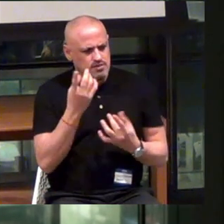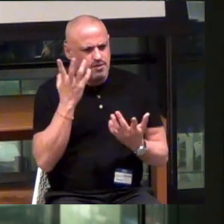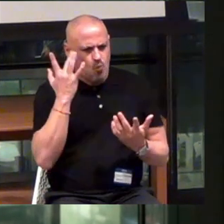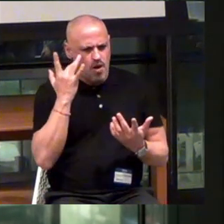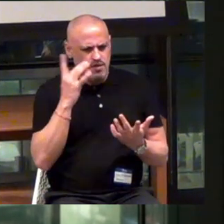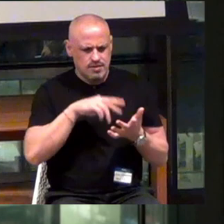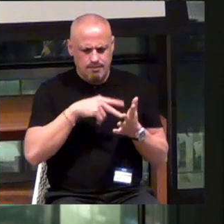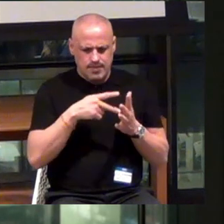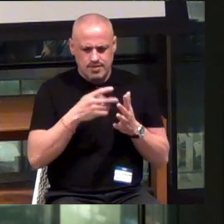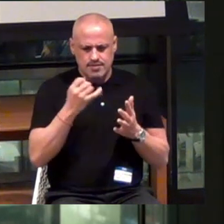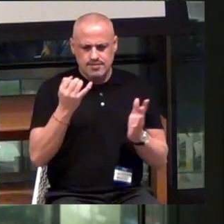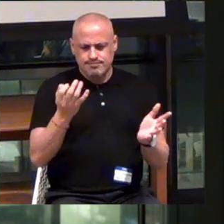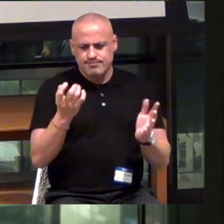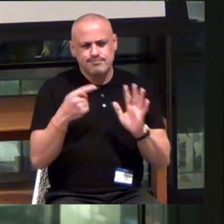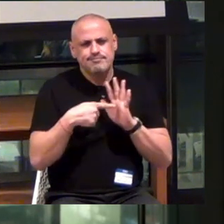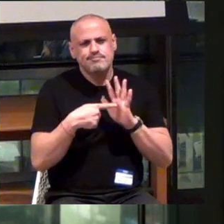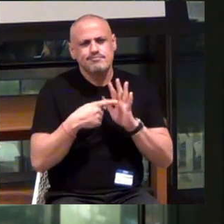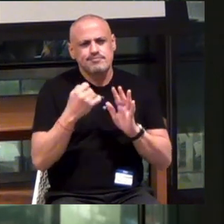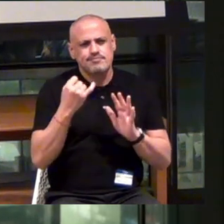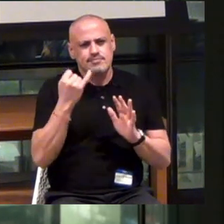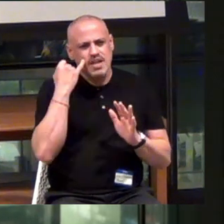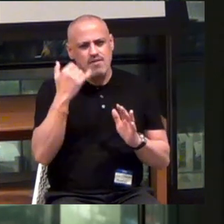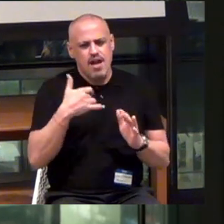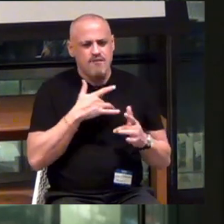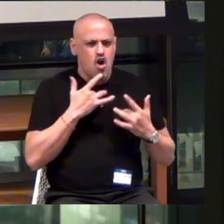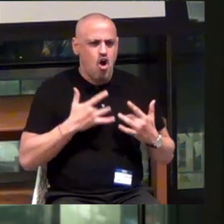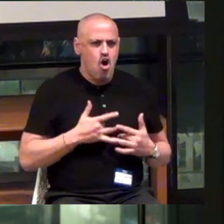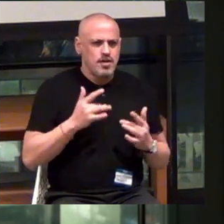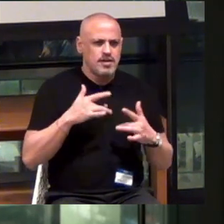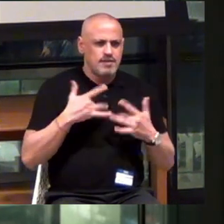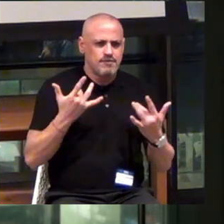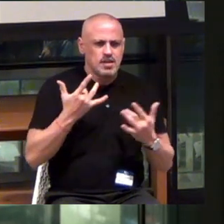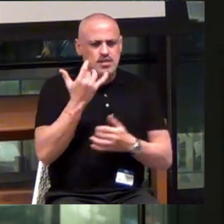Let's say you have some cardiac event and you lose part of your vision and you go to